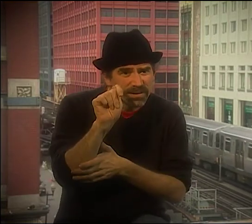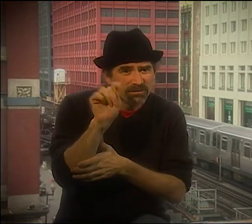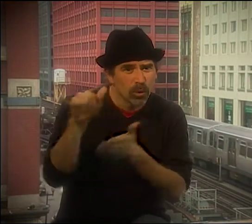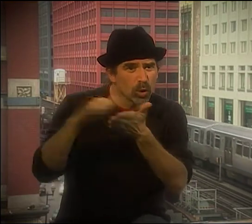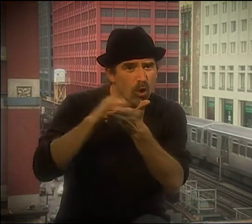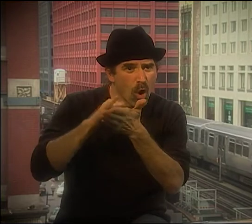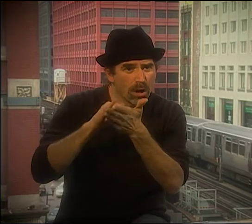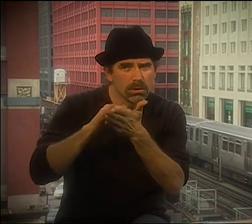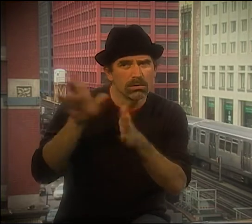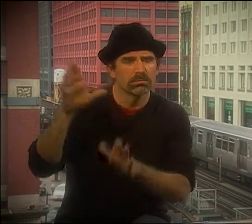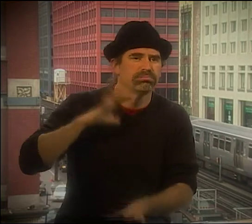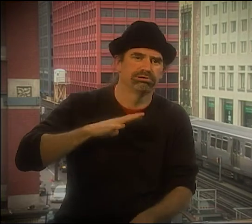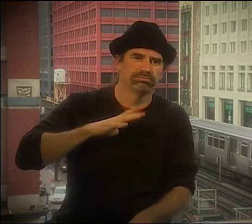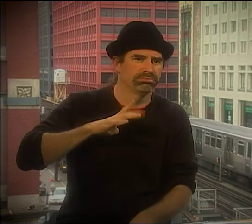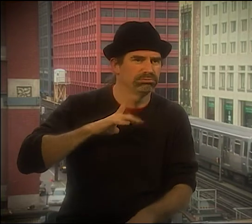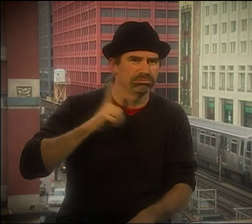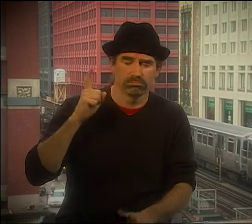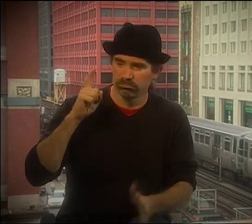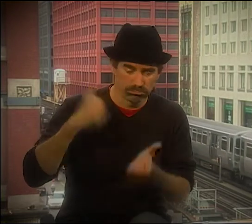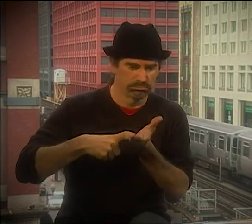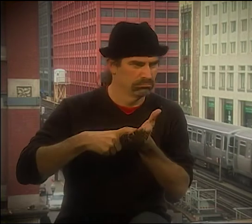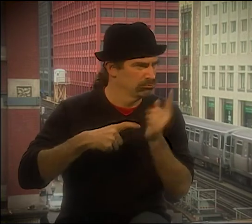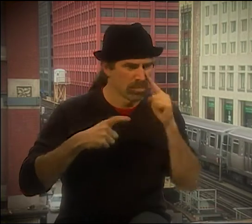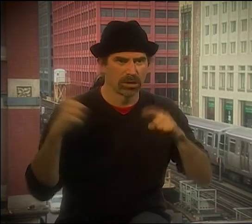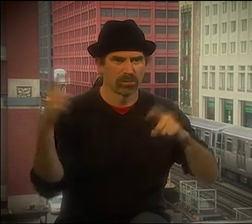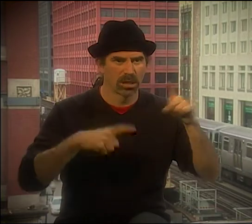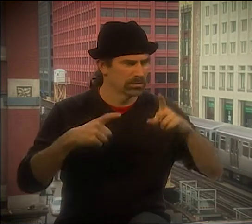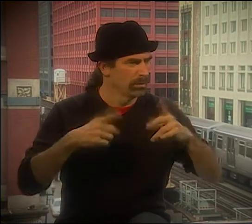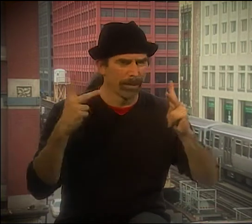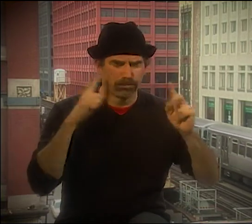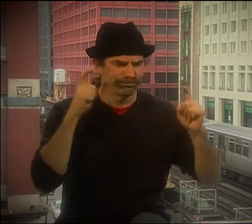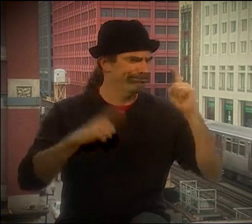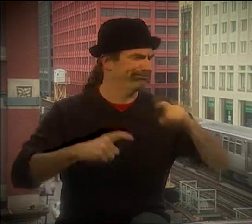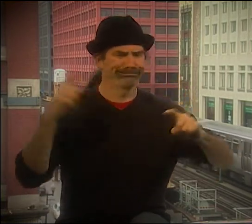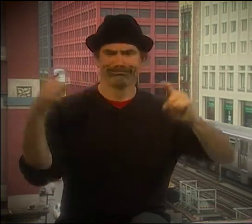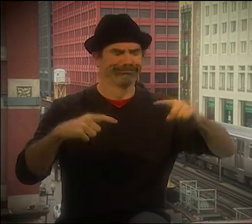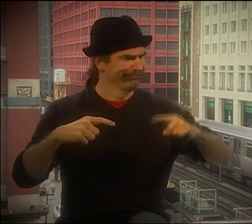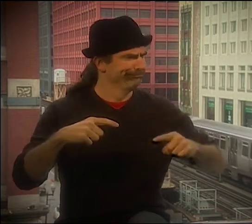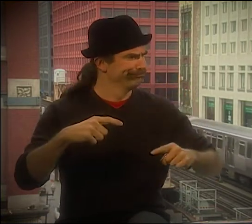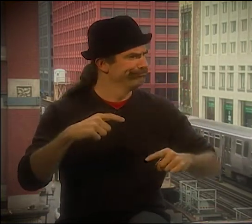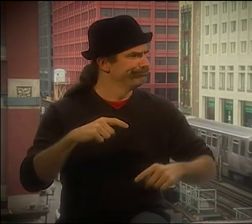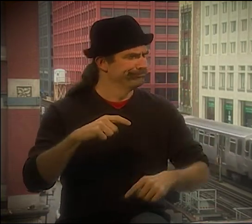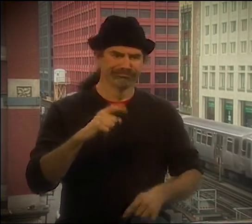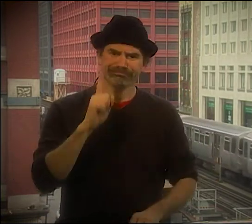A LITTLE BIT. ROCHESTER WAS A REAL HOTBED OF ACTIVITY, AND WE WERE ABLE TO GET SOME GRANT MONEY.